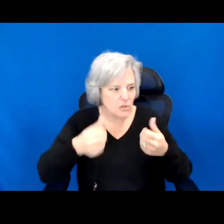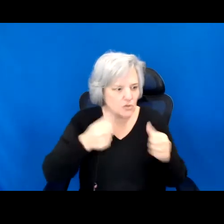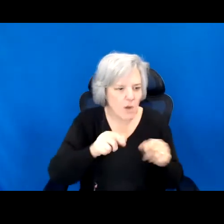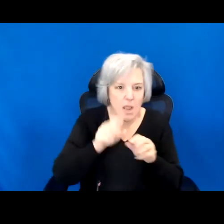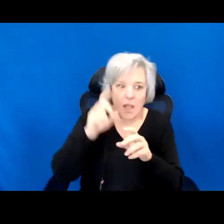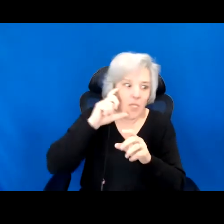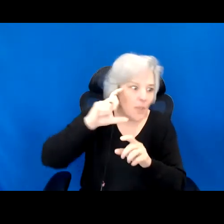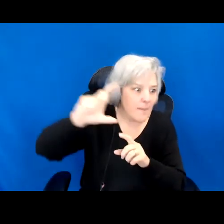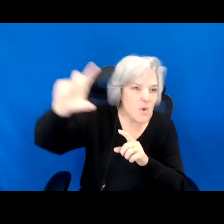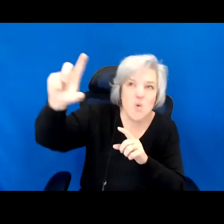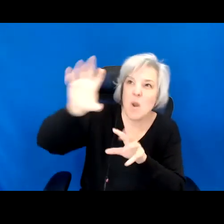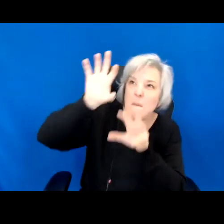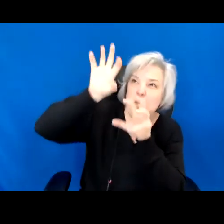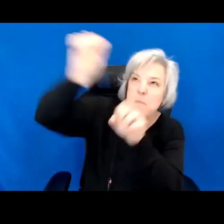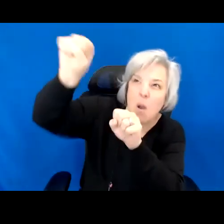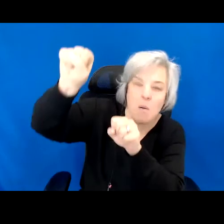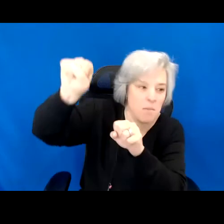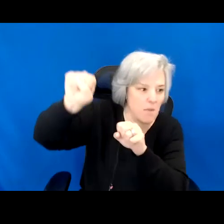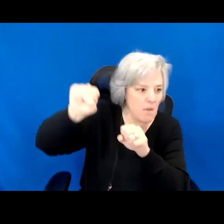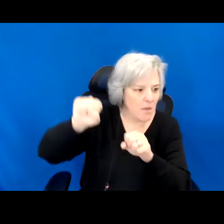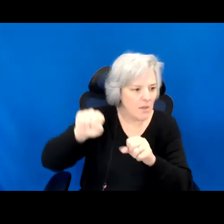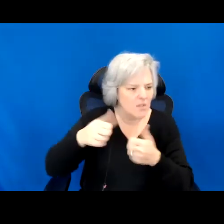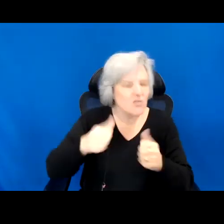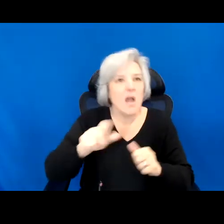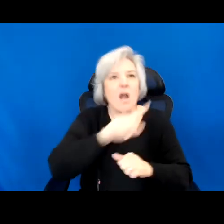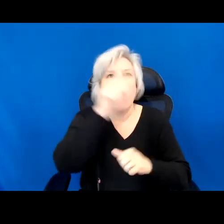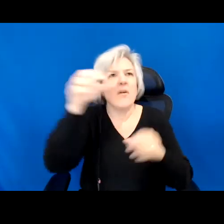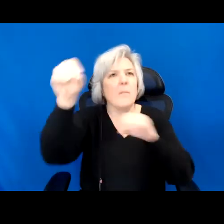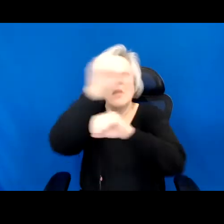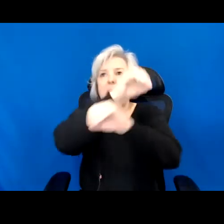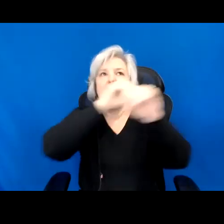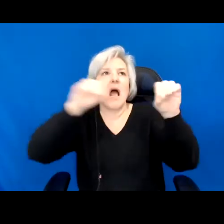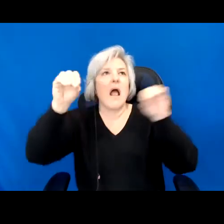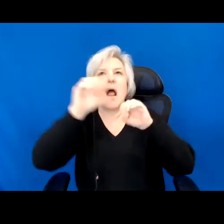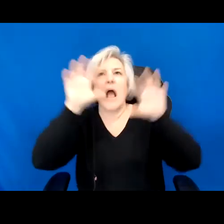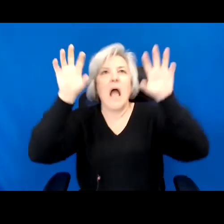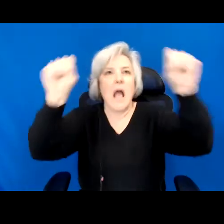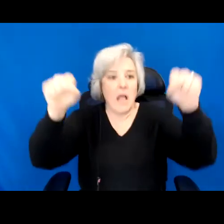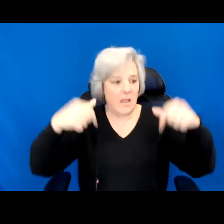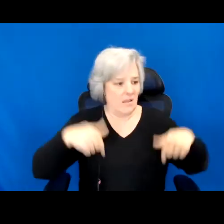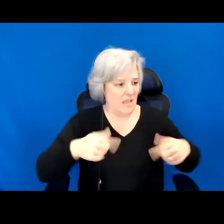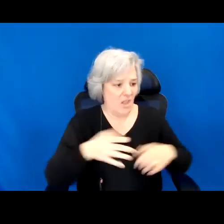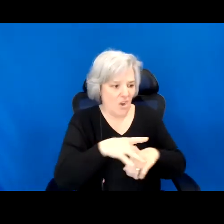create an alternative human habitat, when this one can no longer foster us.